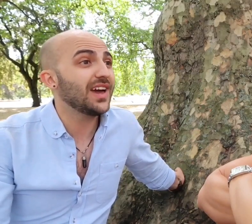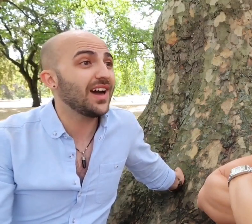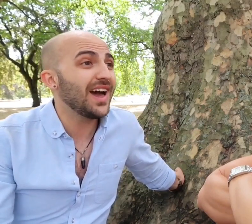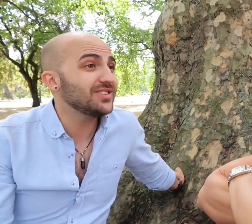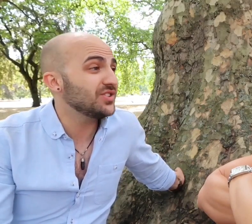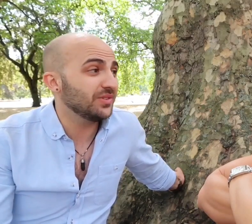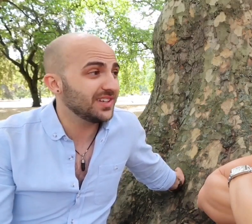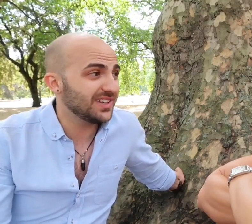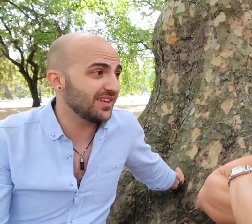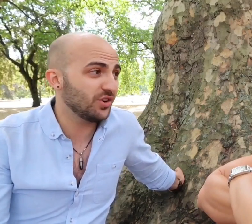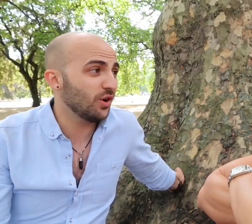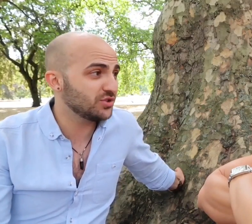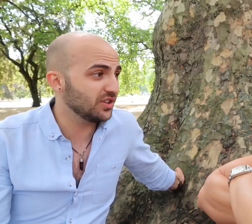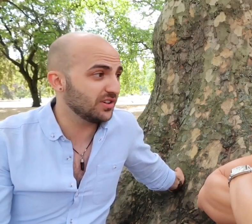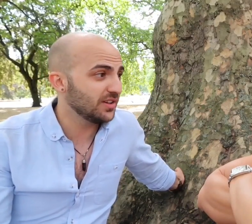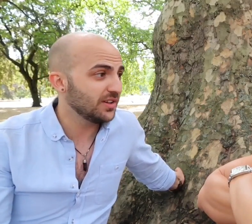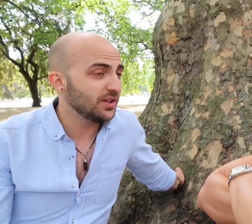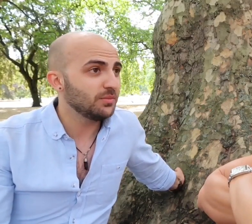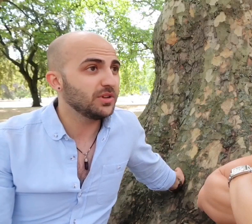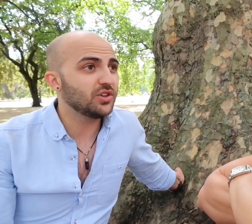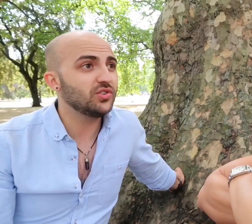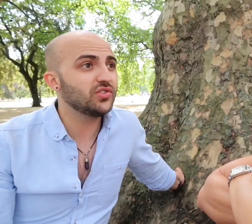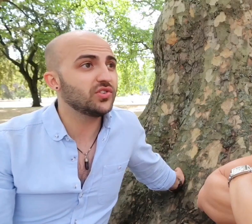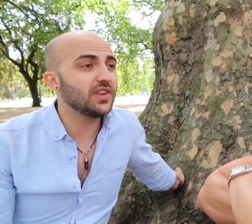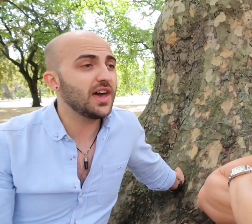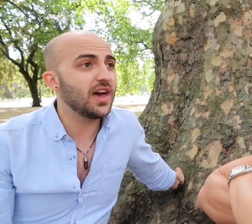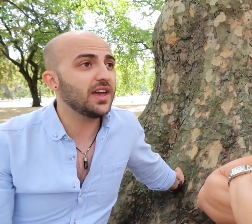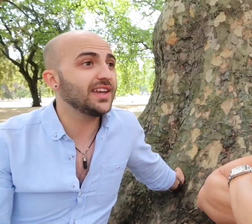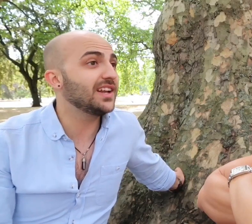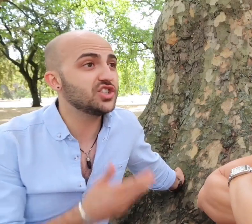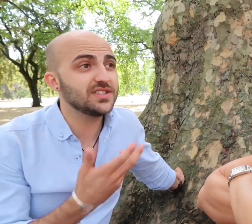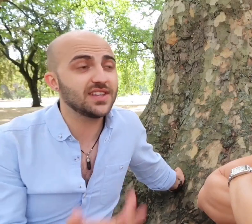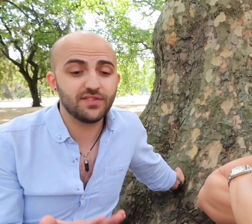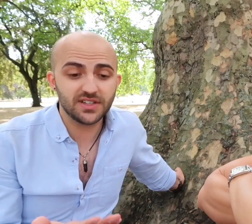had to, they didn't have an option, because English isn't their first